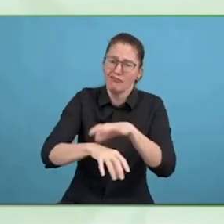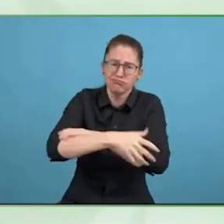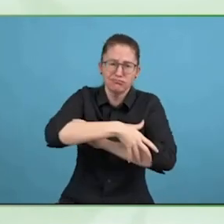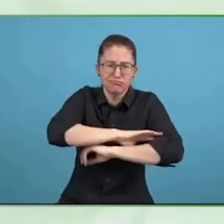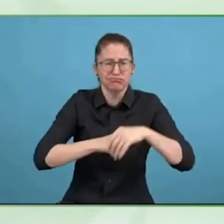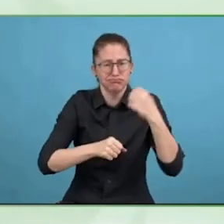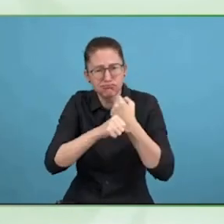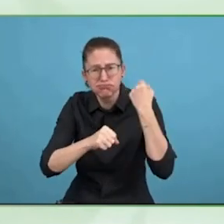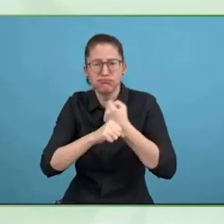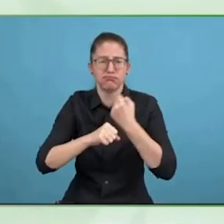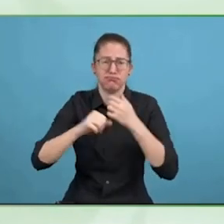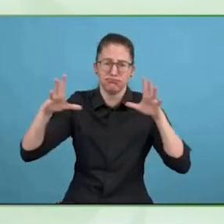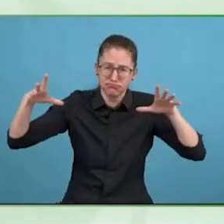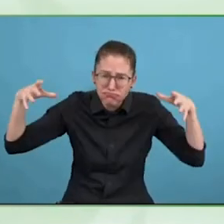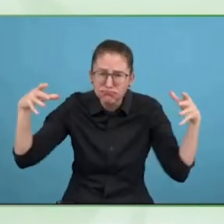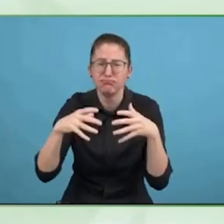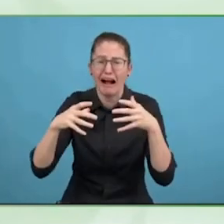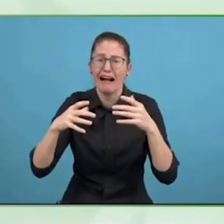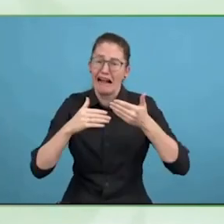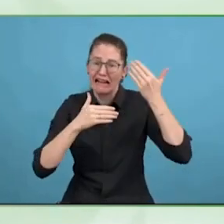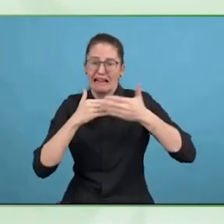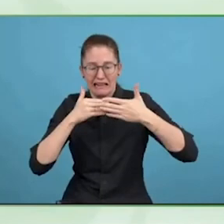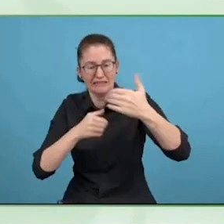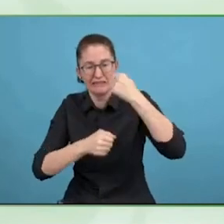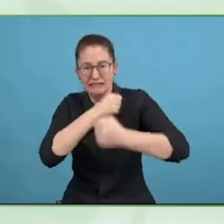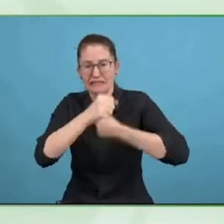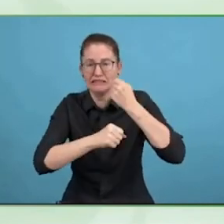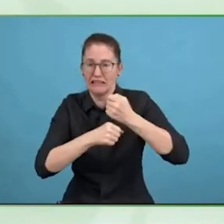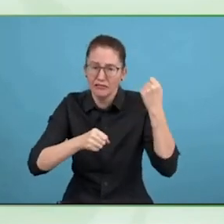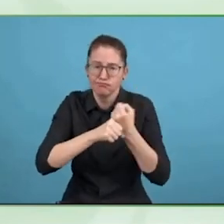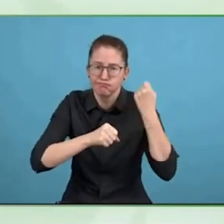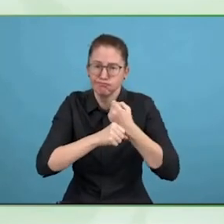If you see the inequalities in the world and the number of people with